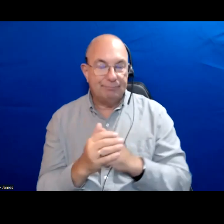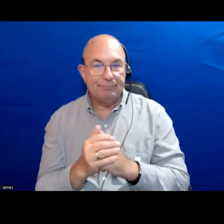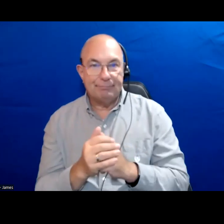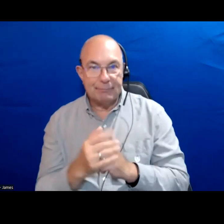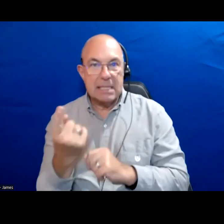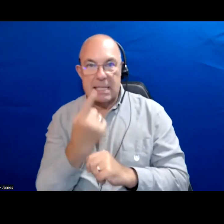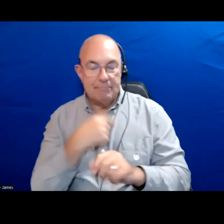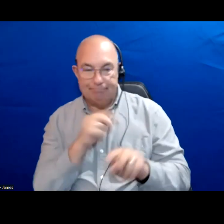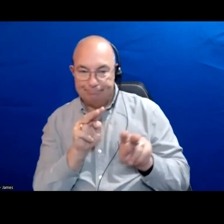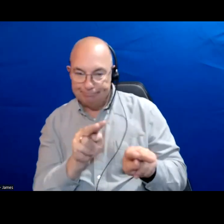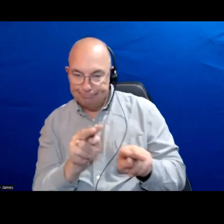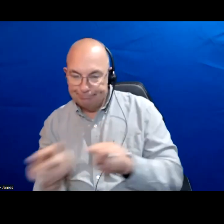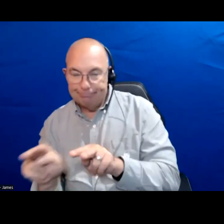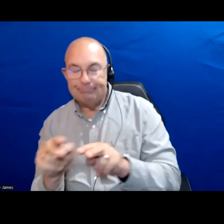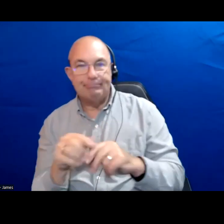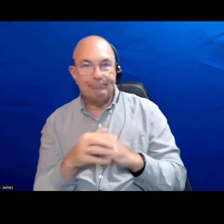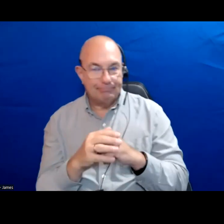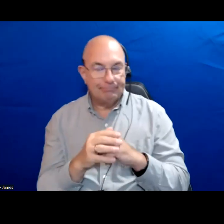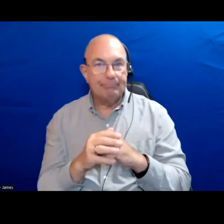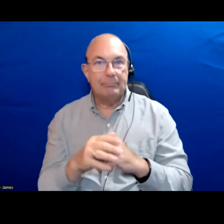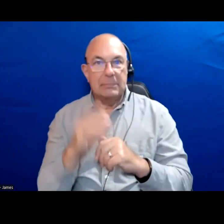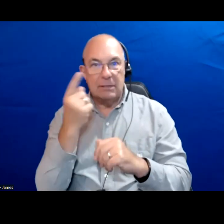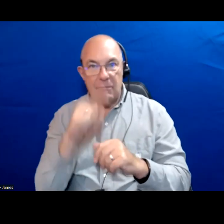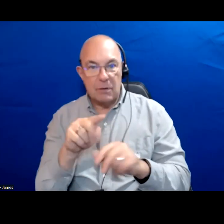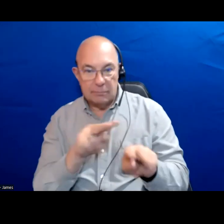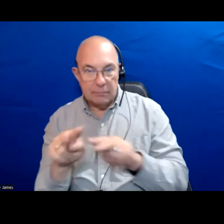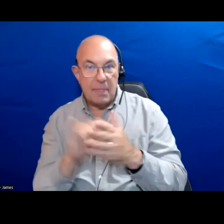attention to in terms of the frontal years in this race.